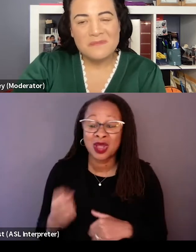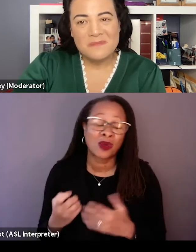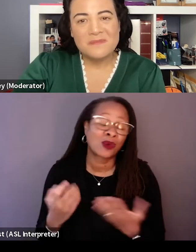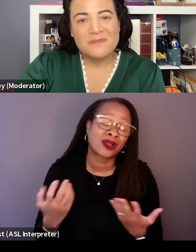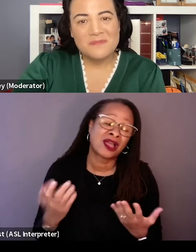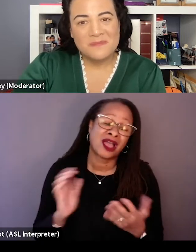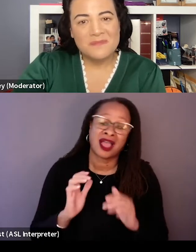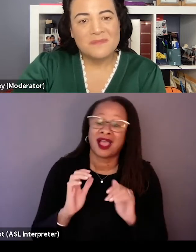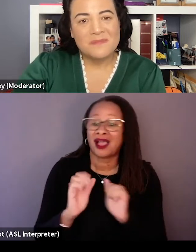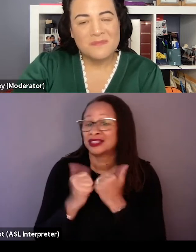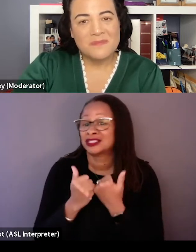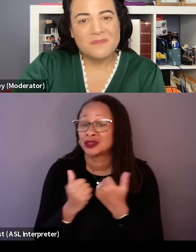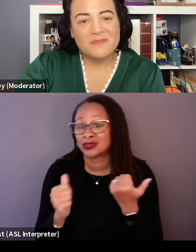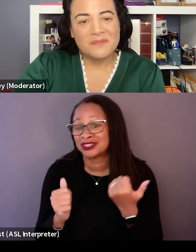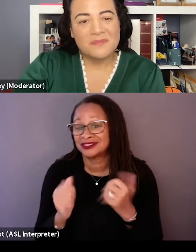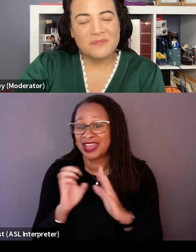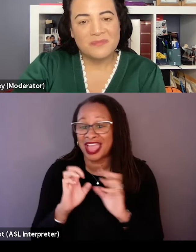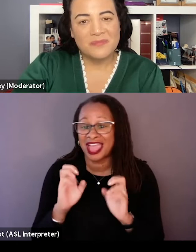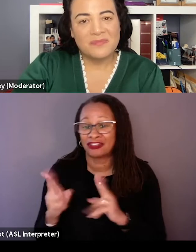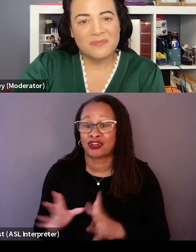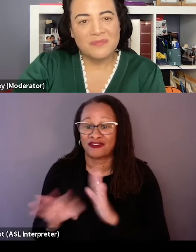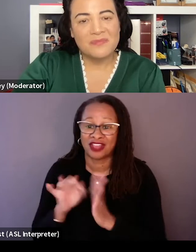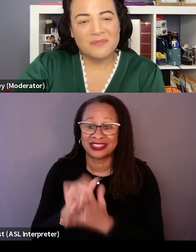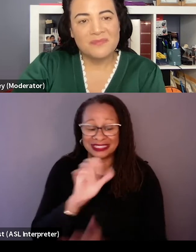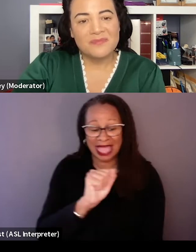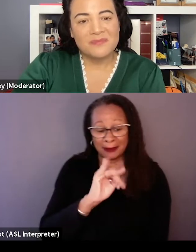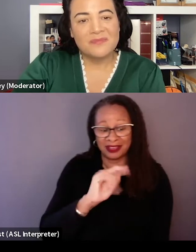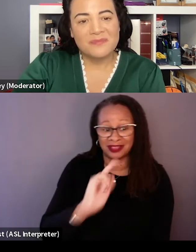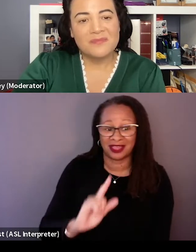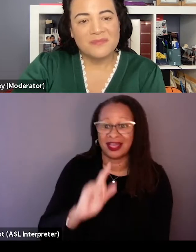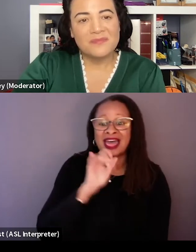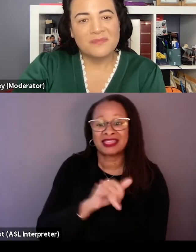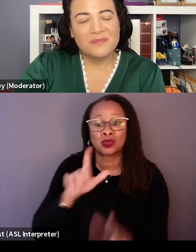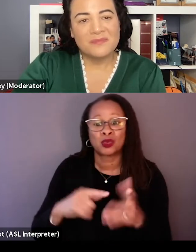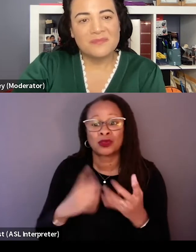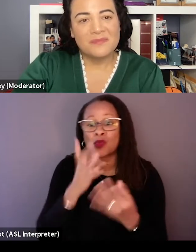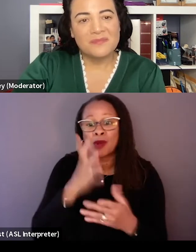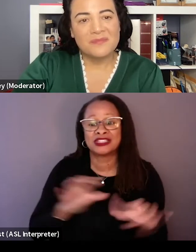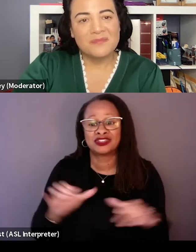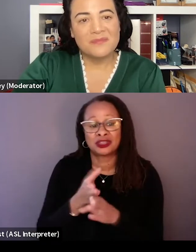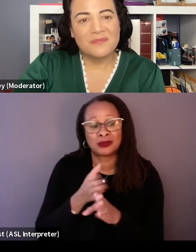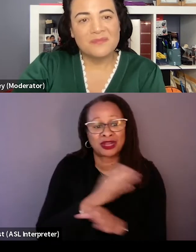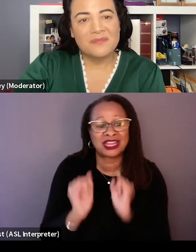And some our associate, Bernie Chavez, she found that and she said, this is Abigail, this is the woman you guys did that pre-interview with. And she had told us she'd been in the room